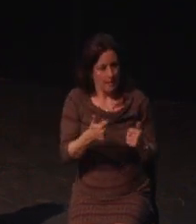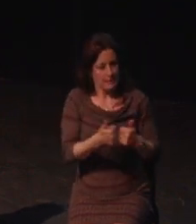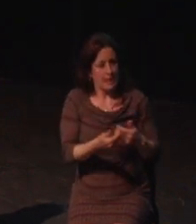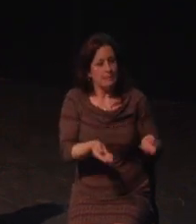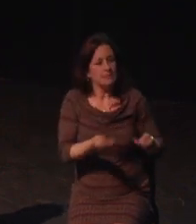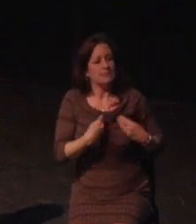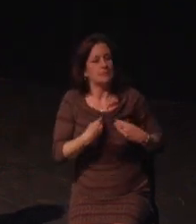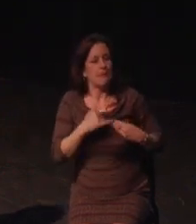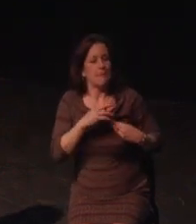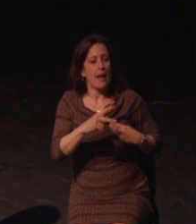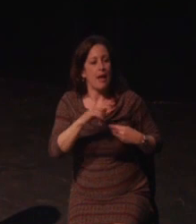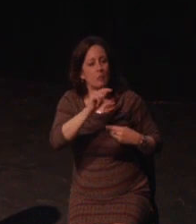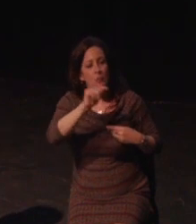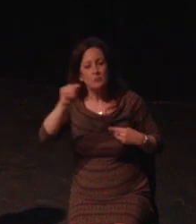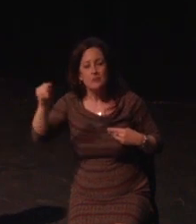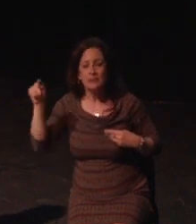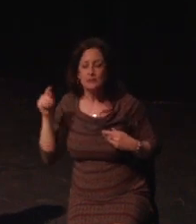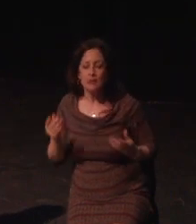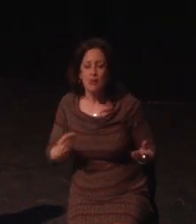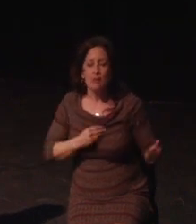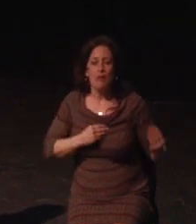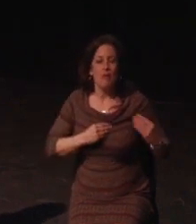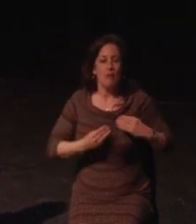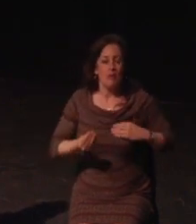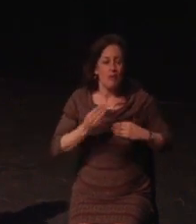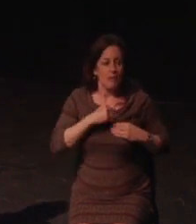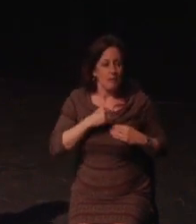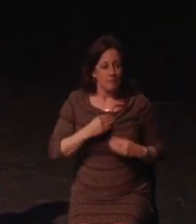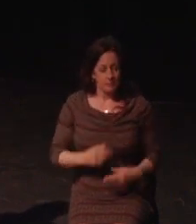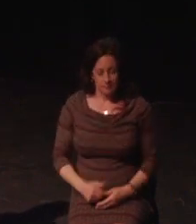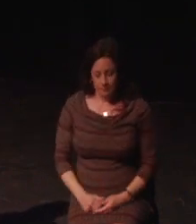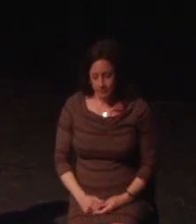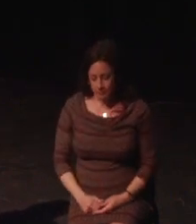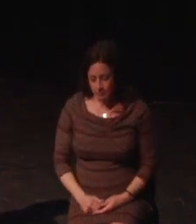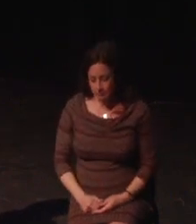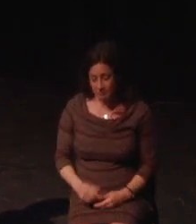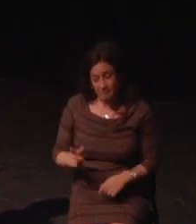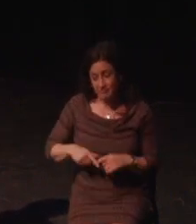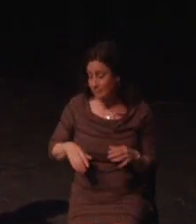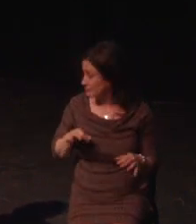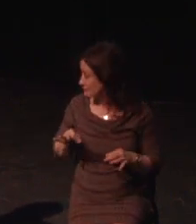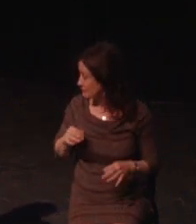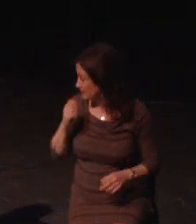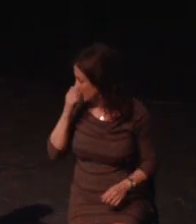Everything changed at 31. I'm sorry, I'm going to get emotional, it's been a long day,